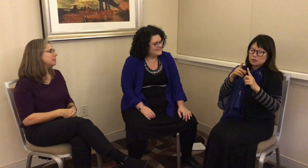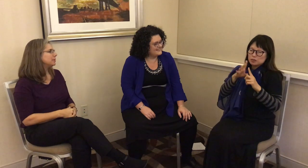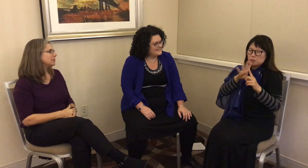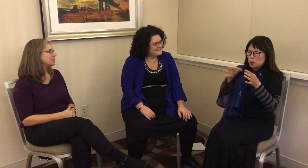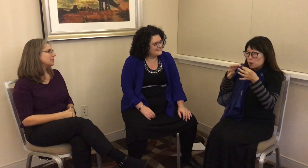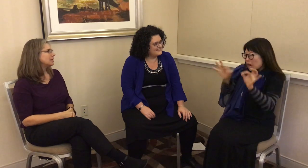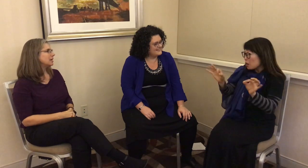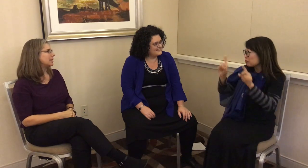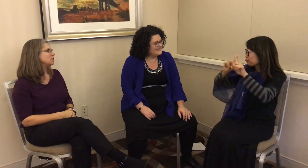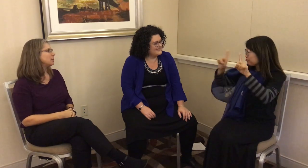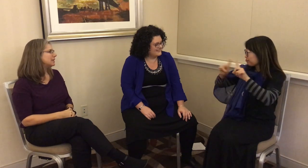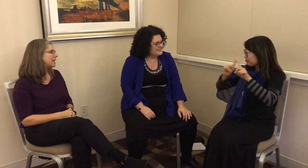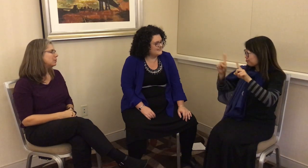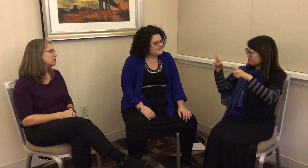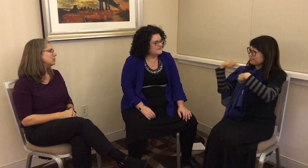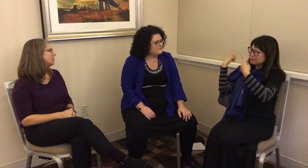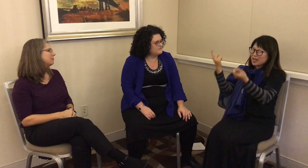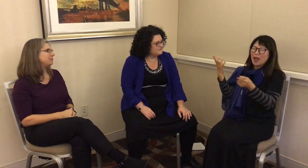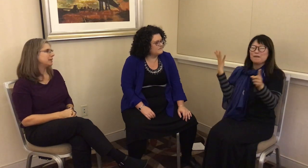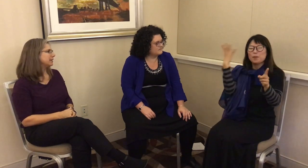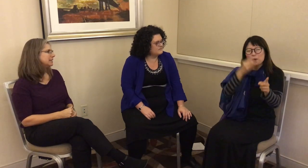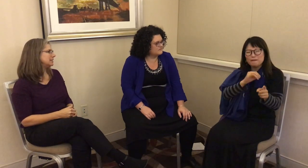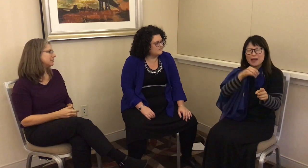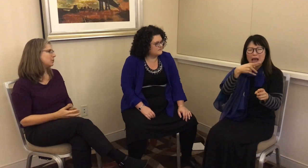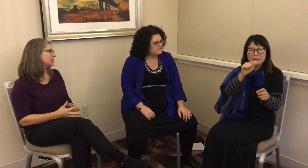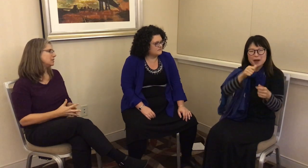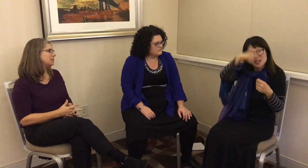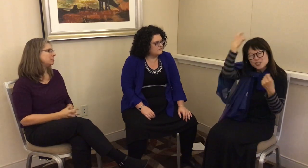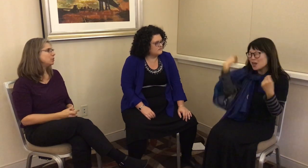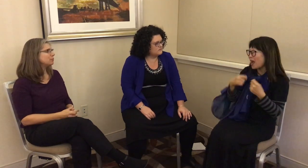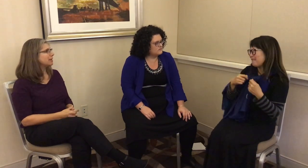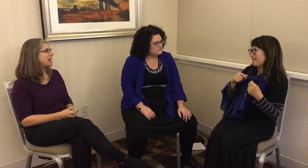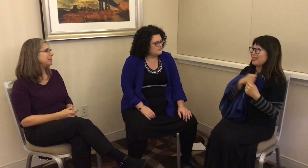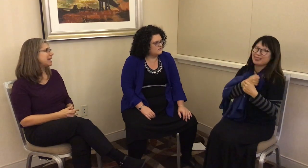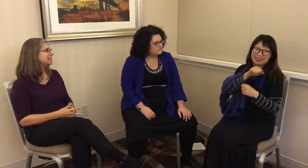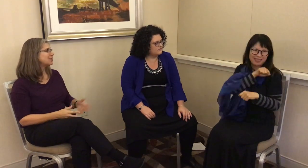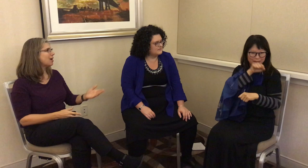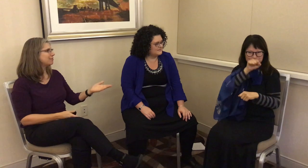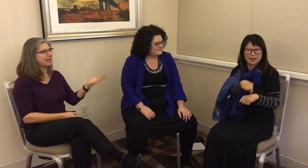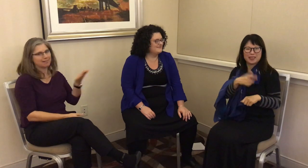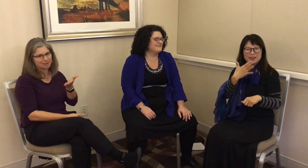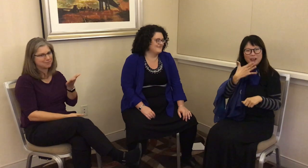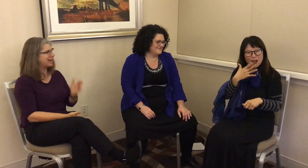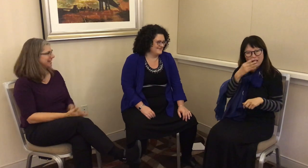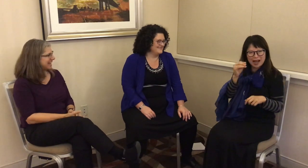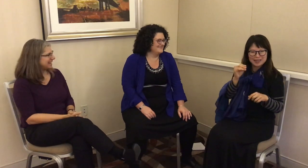people about spoken language of various different ones – a beautiful IPA scarf, I love. I